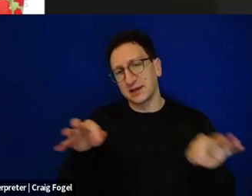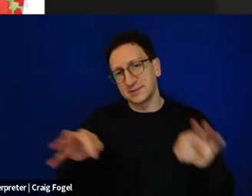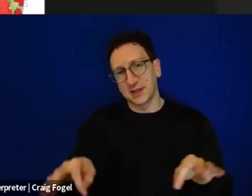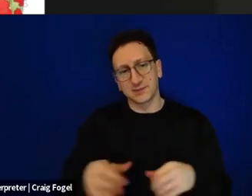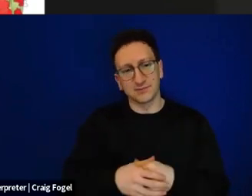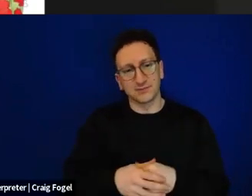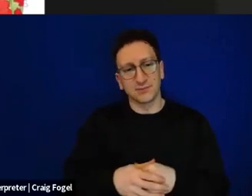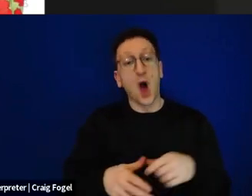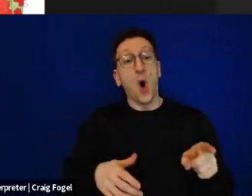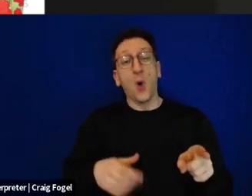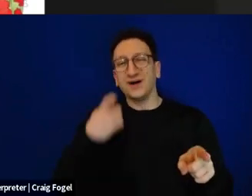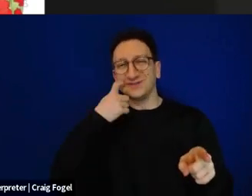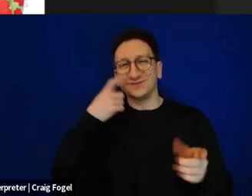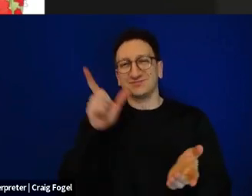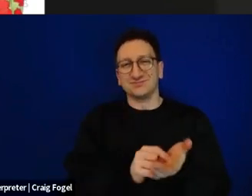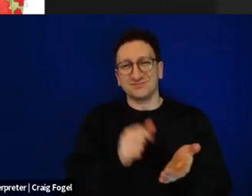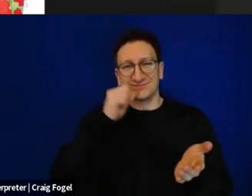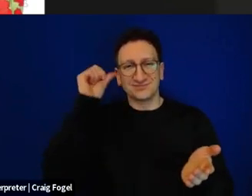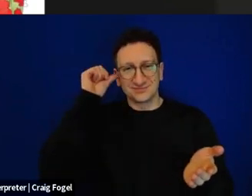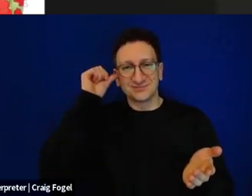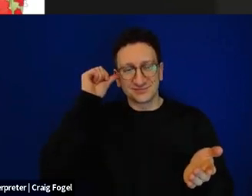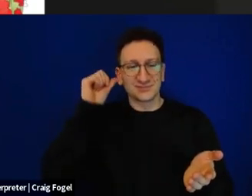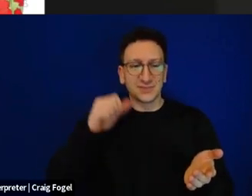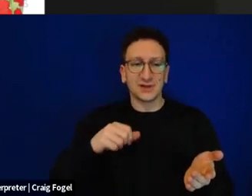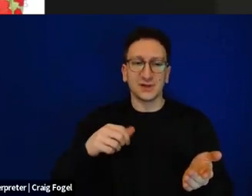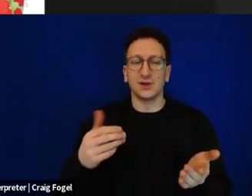out yesterday with the Hartman Institute. In Every Generation, it's available online